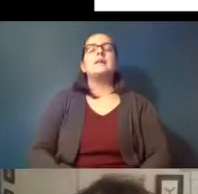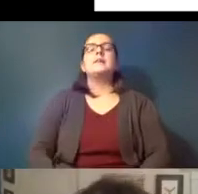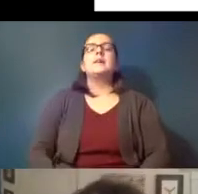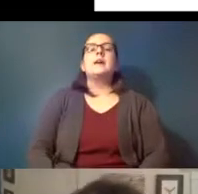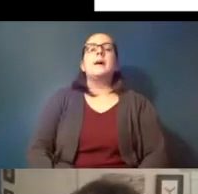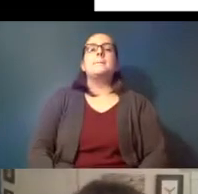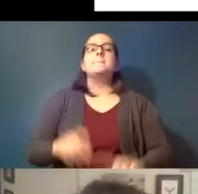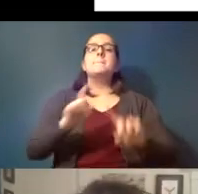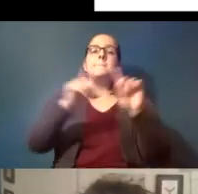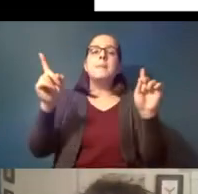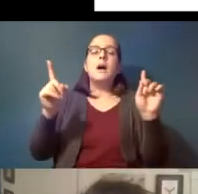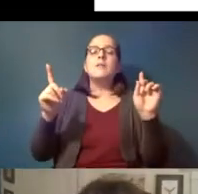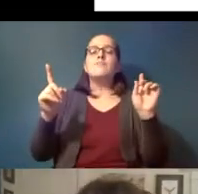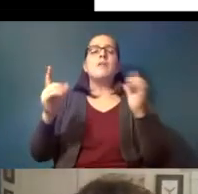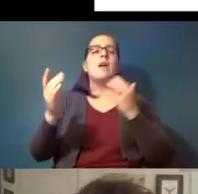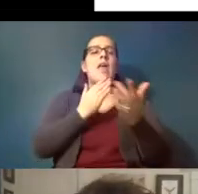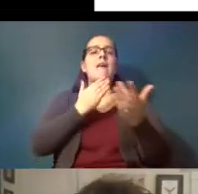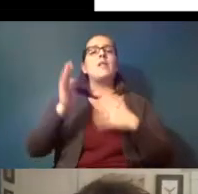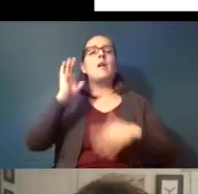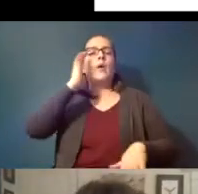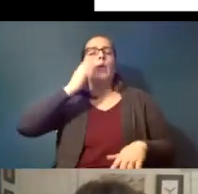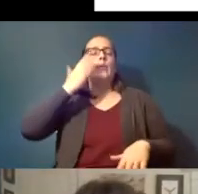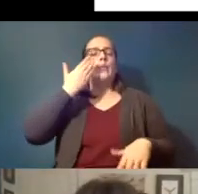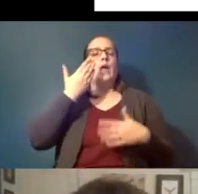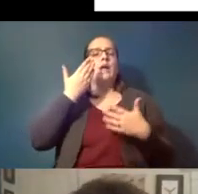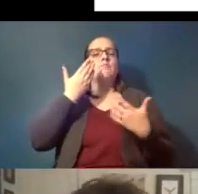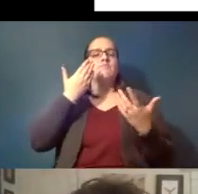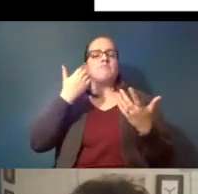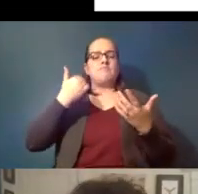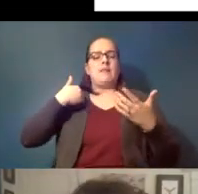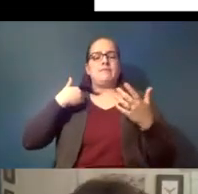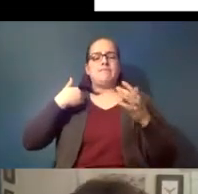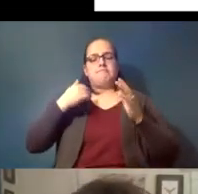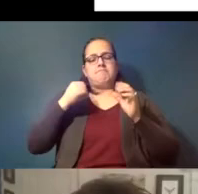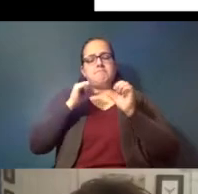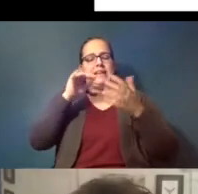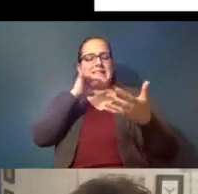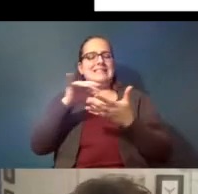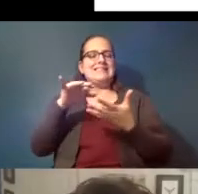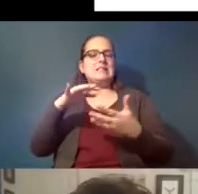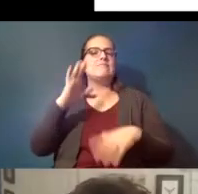but even though it seems like there's a study there's something in the news about microplastics